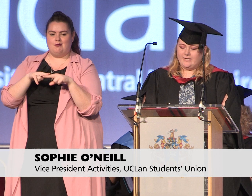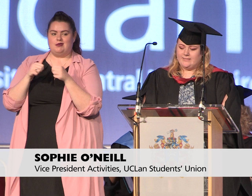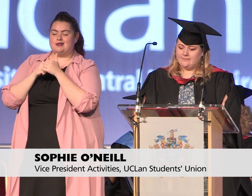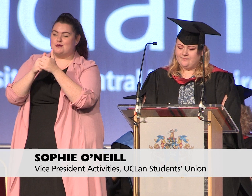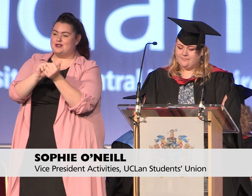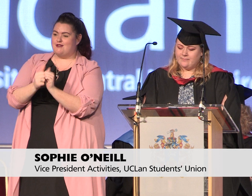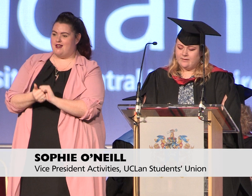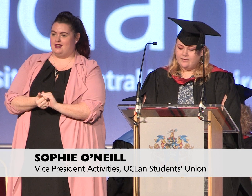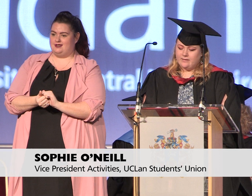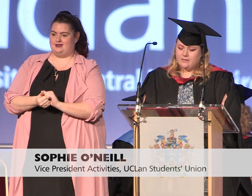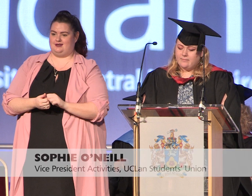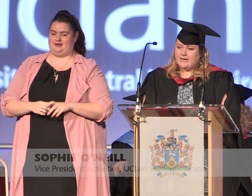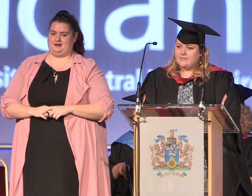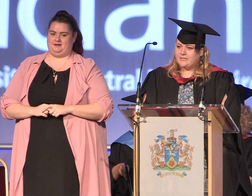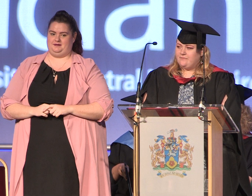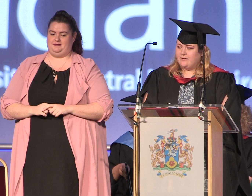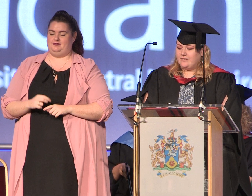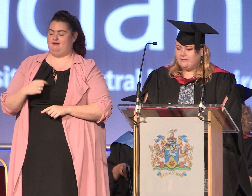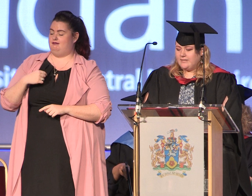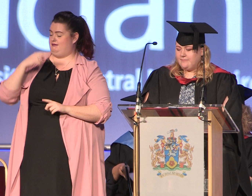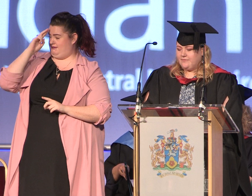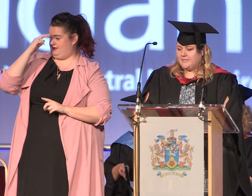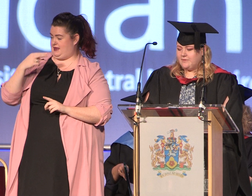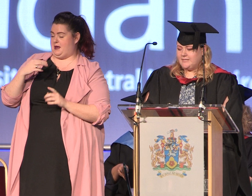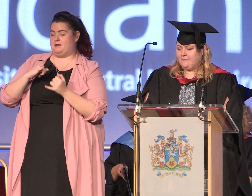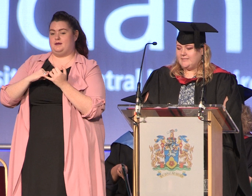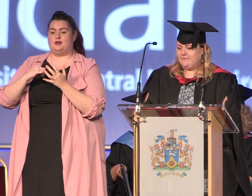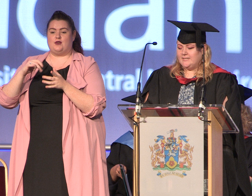friends my name is Sophie O'Neill and I'm the Vice President of Activities